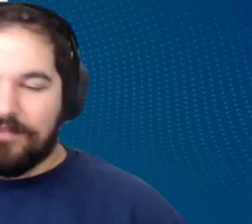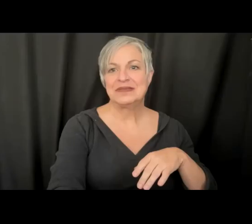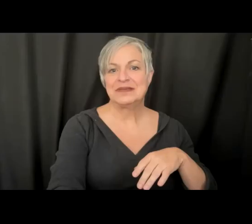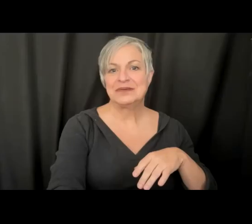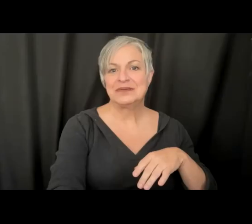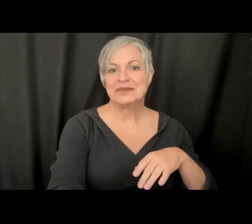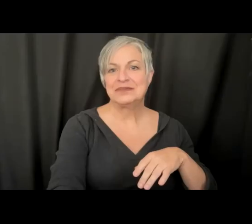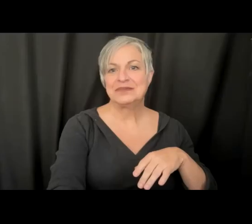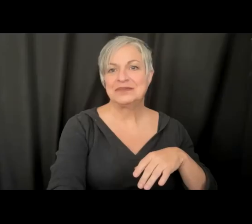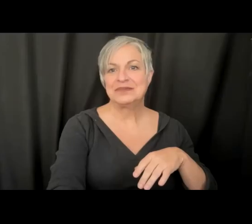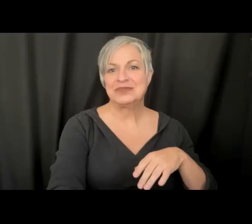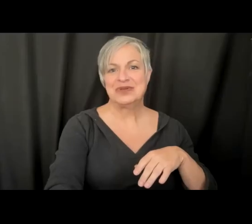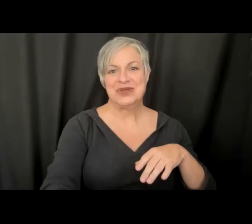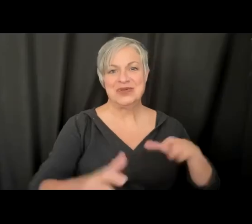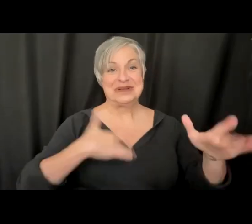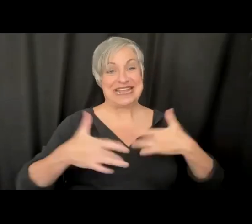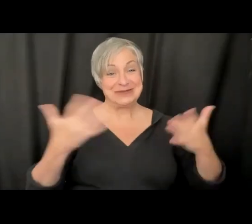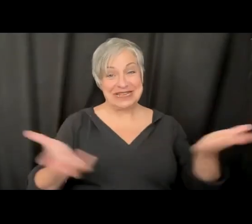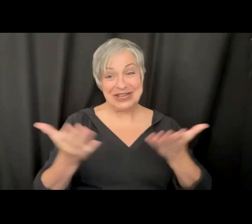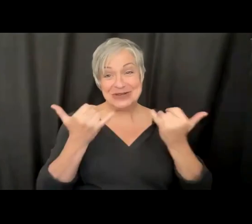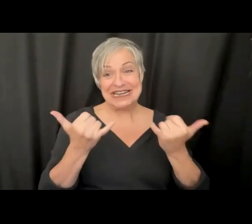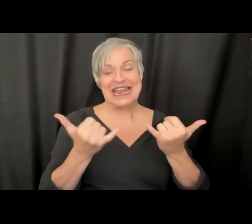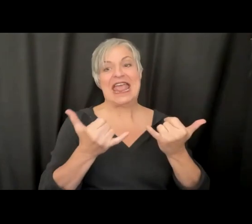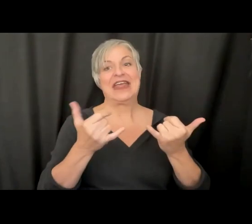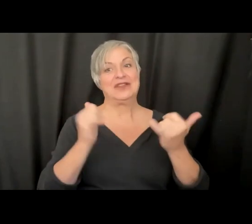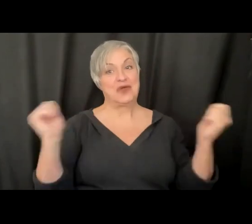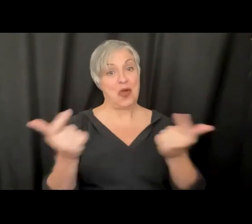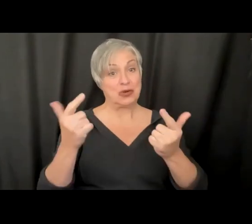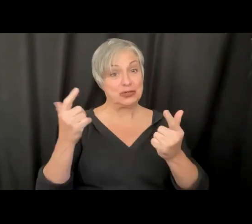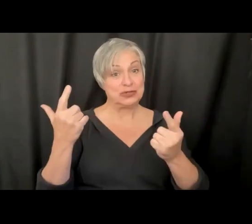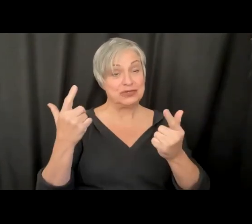you all joining us, because these discussions are really